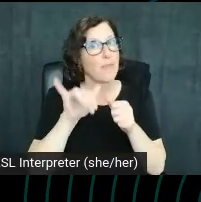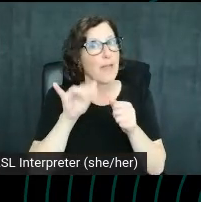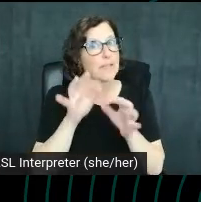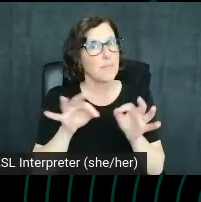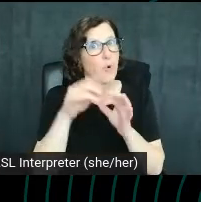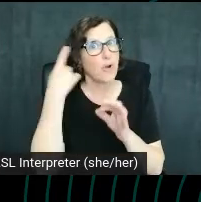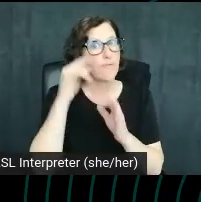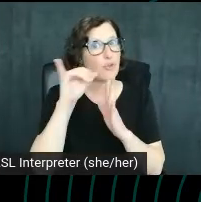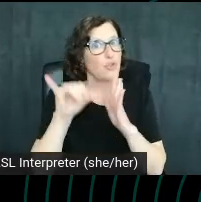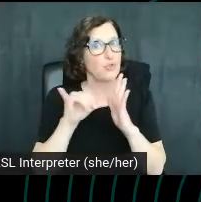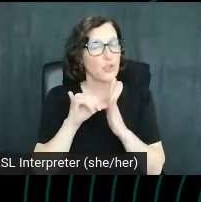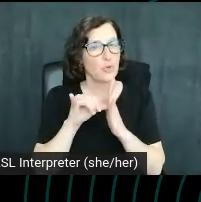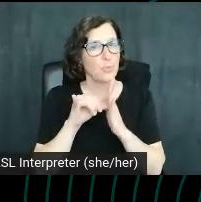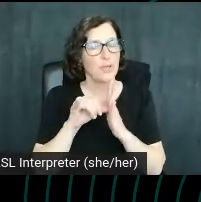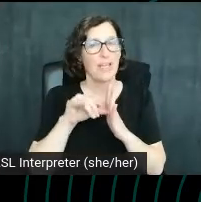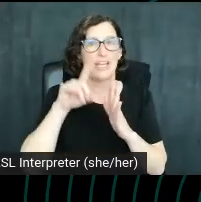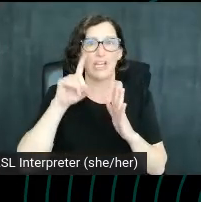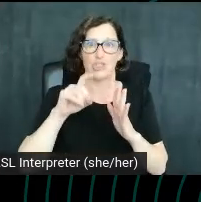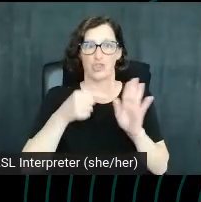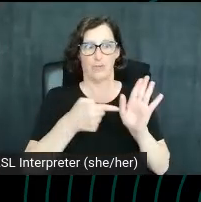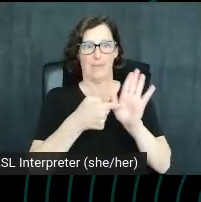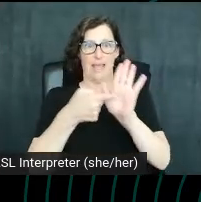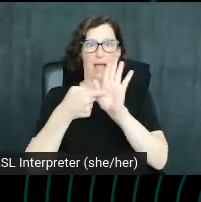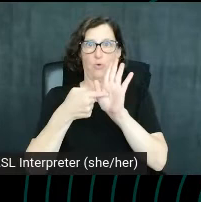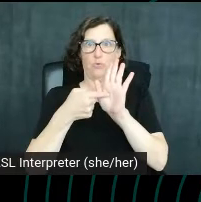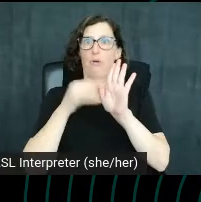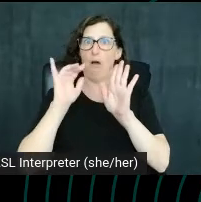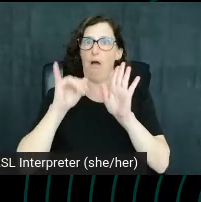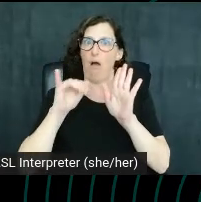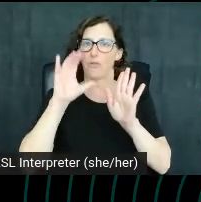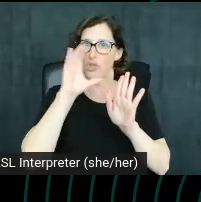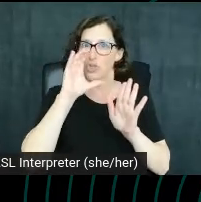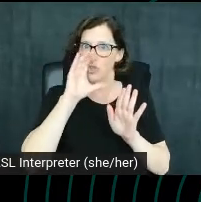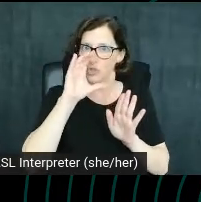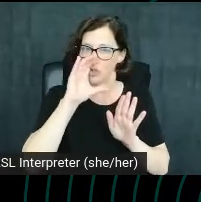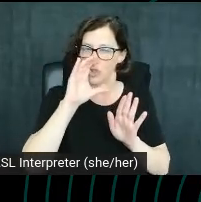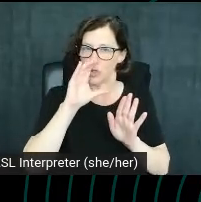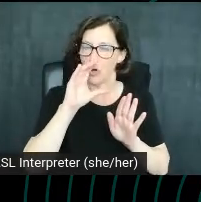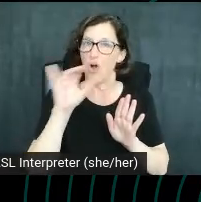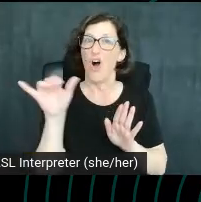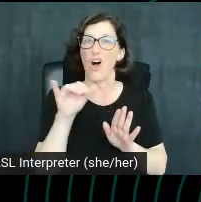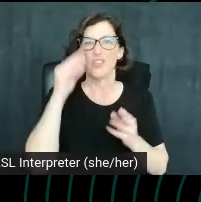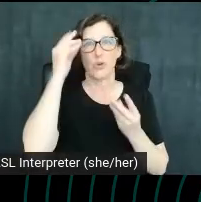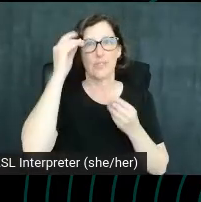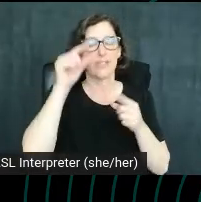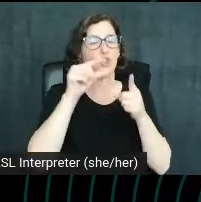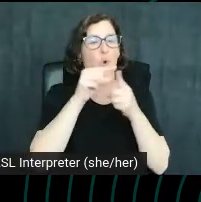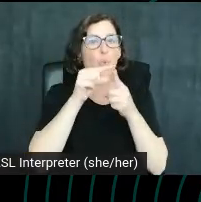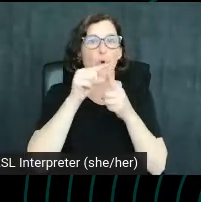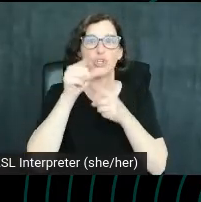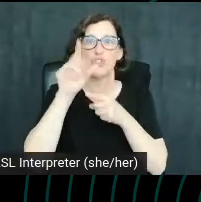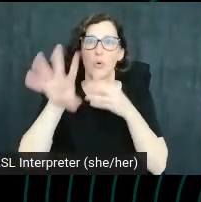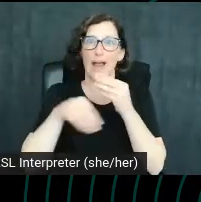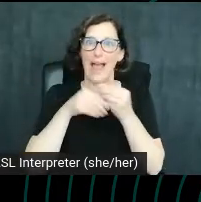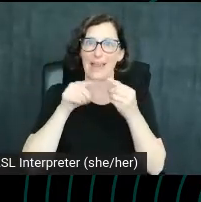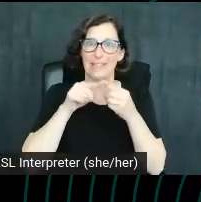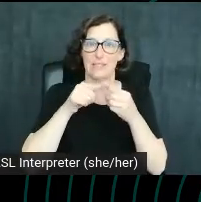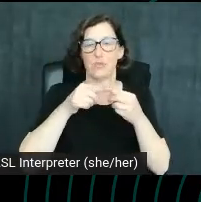And which means they should stand out on the YouTube SERP. You should also consider the words you're putting into the title affect the ranking.